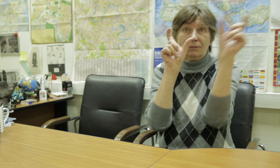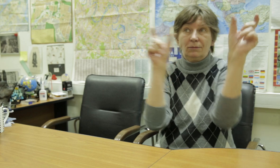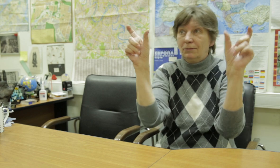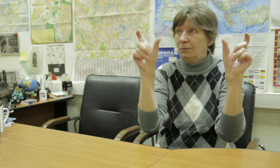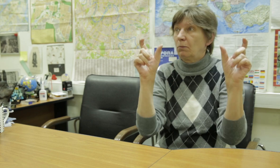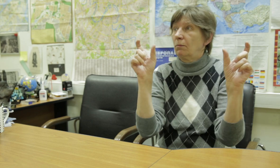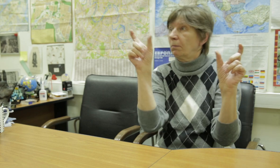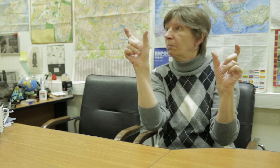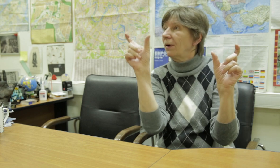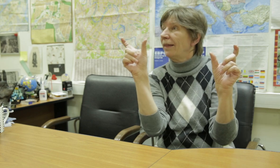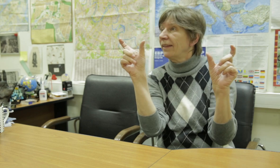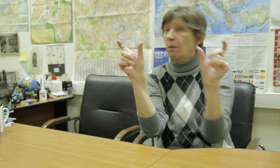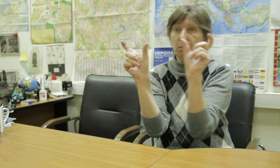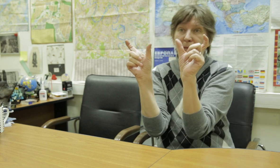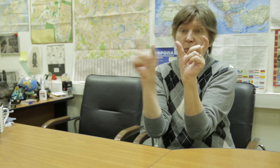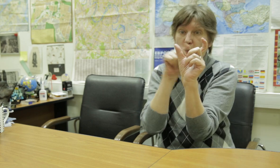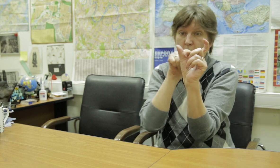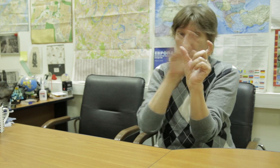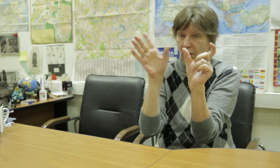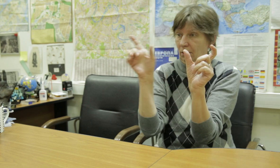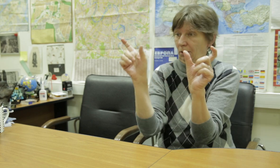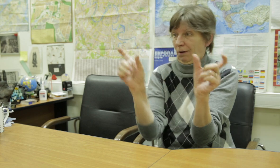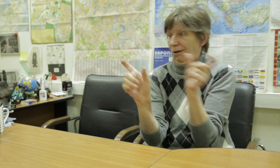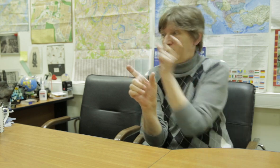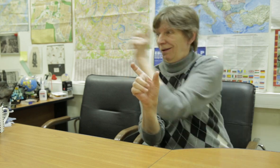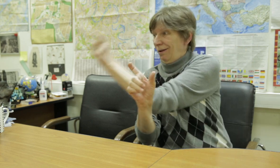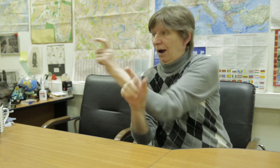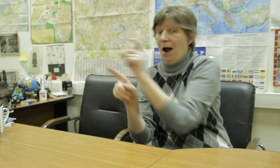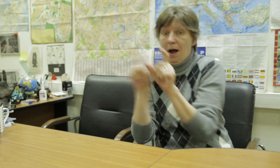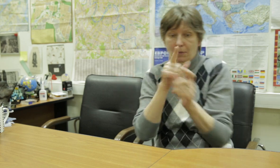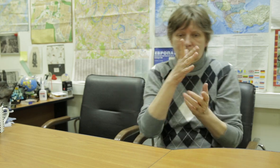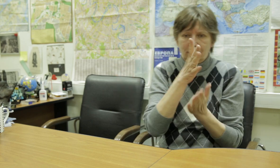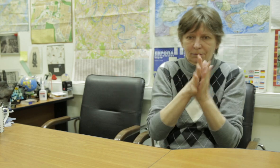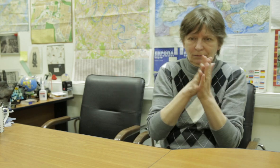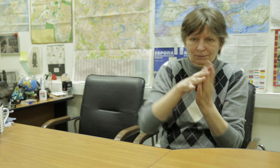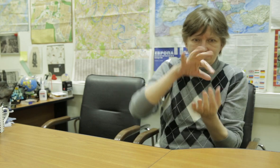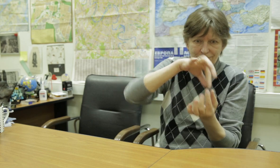a professional theater company before the Russian Revolution of 1917?) Dr. Palenny: Yes, it was established 95 years